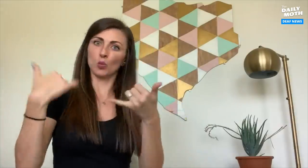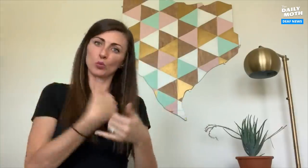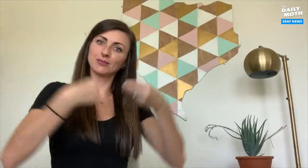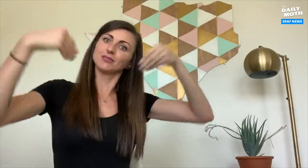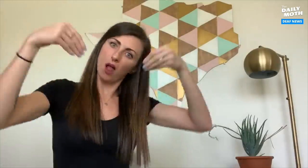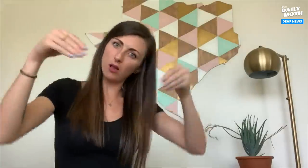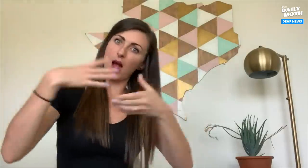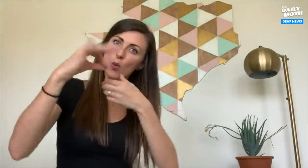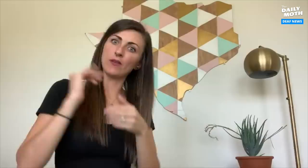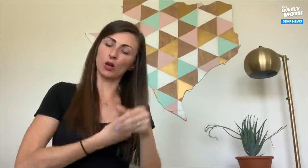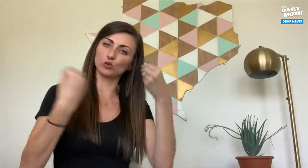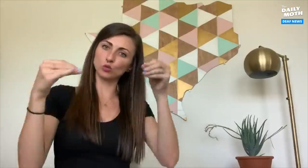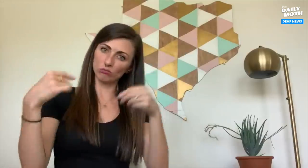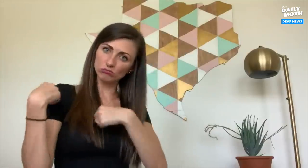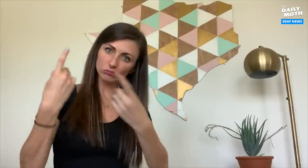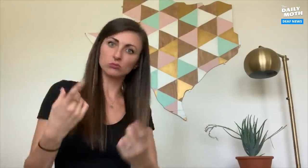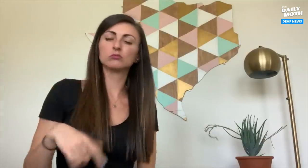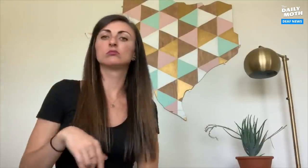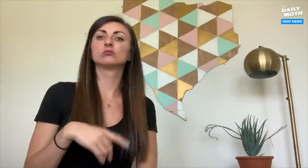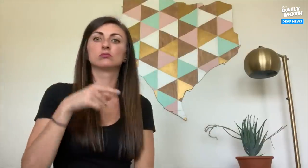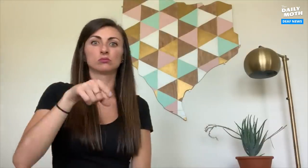of our stores thus far.